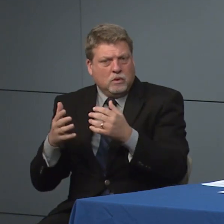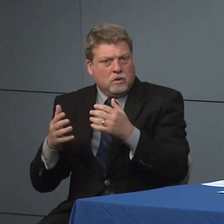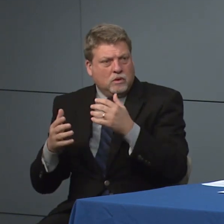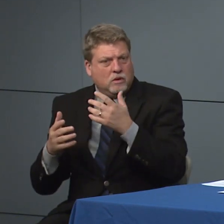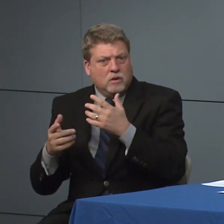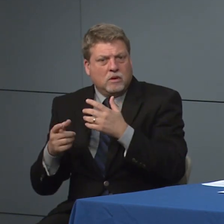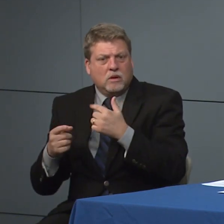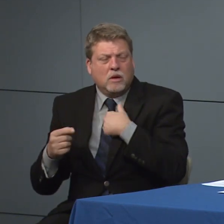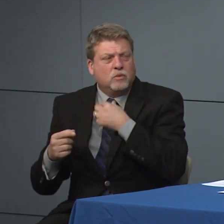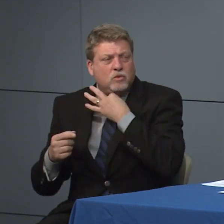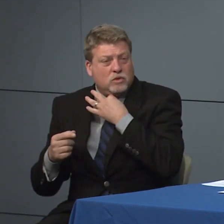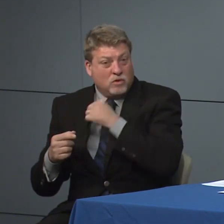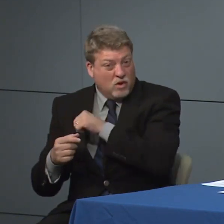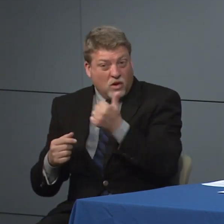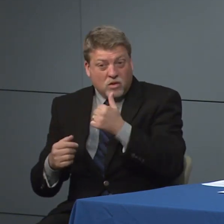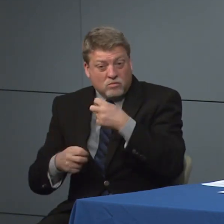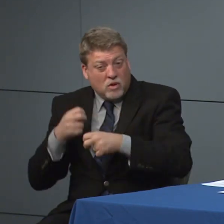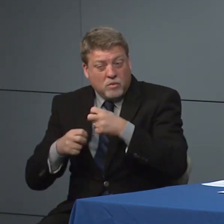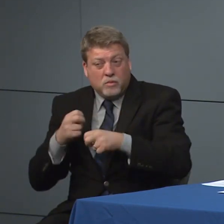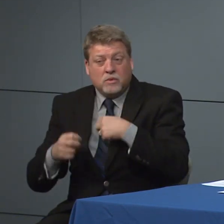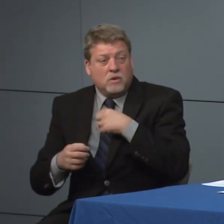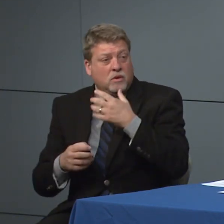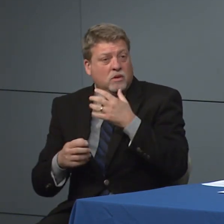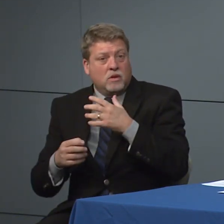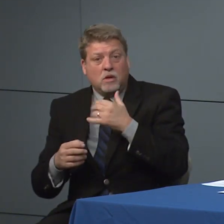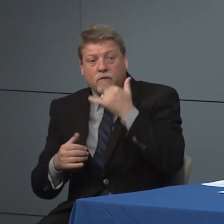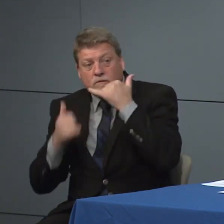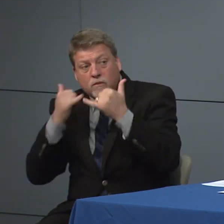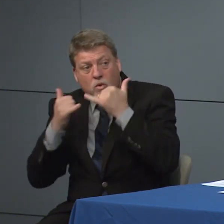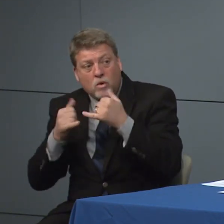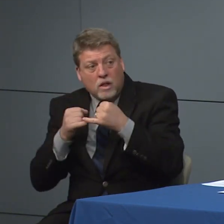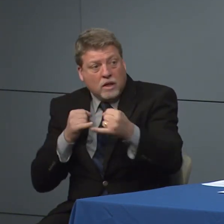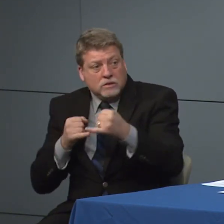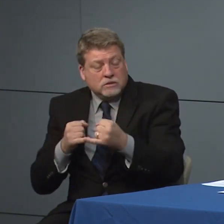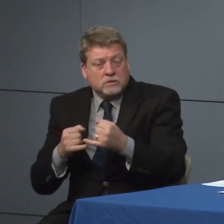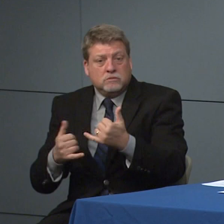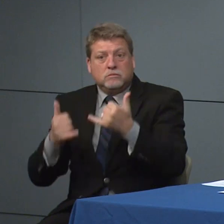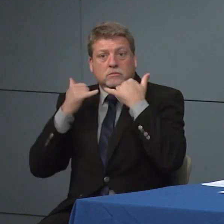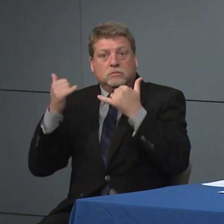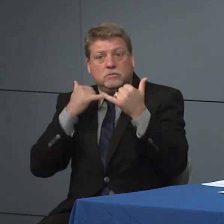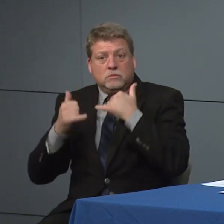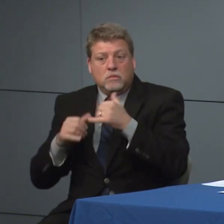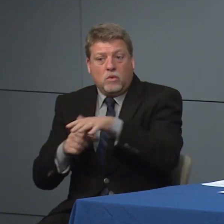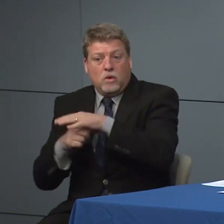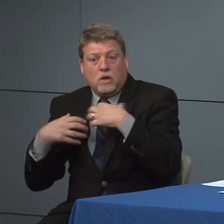hot line whether it's public health departments, how would you characterize for the pump.